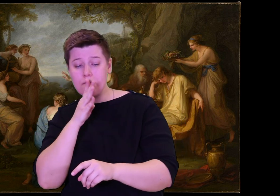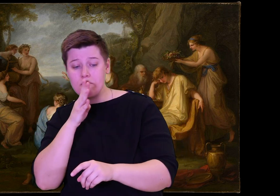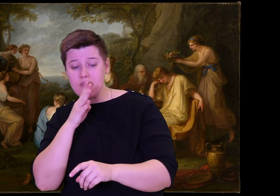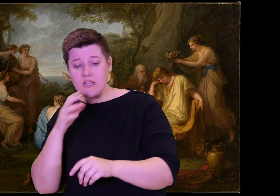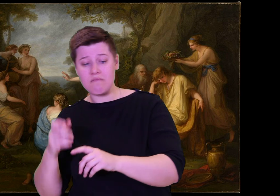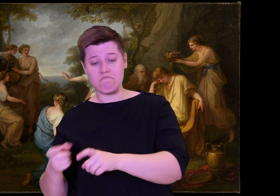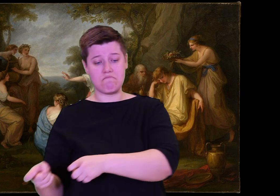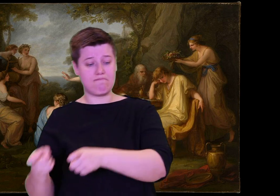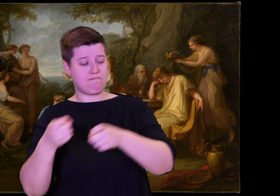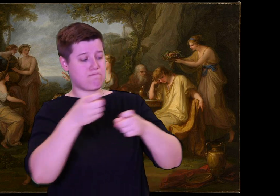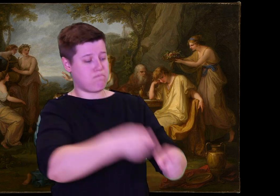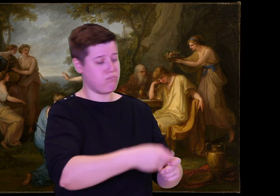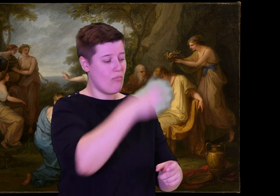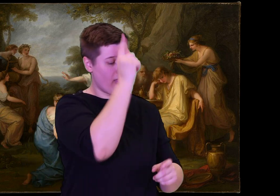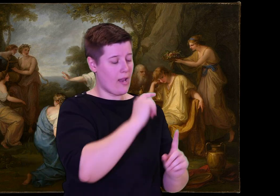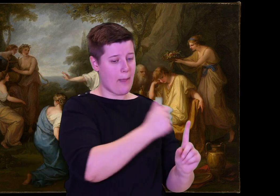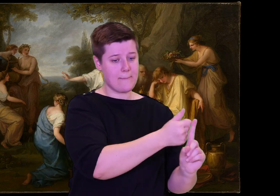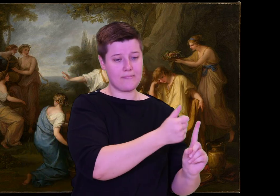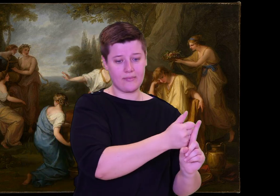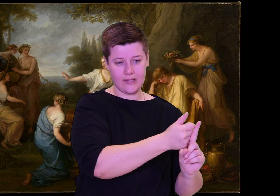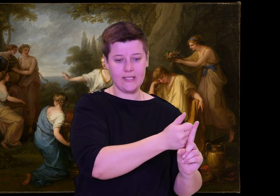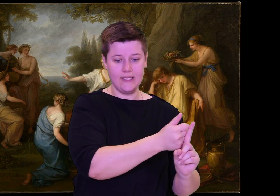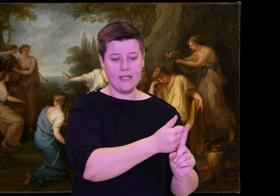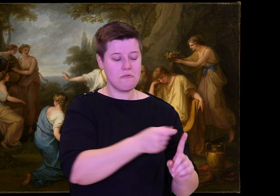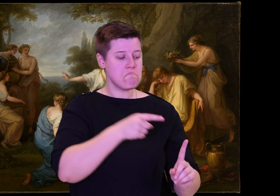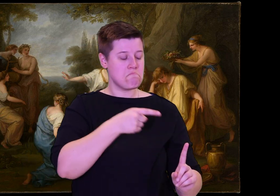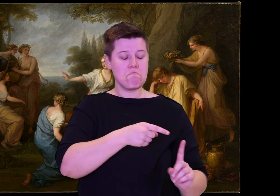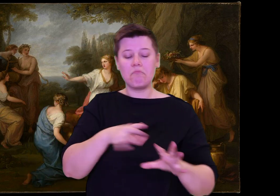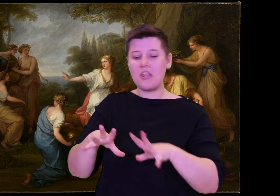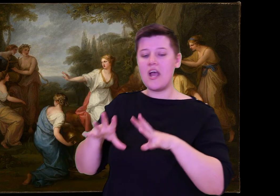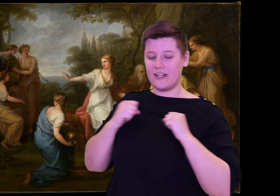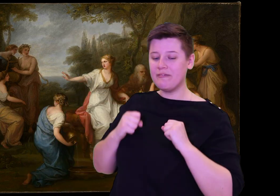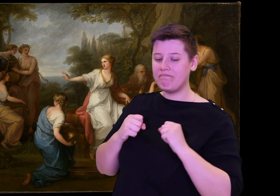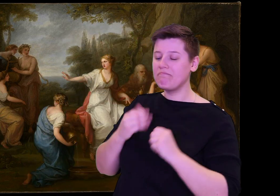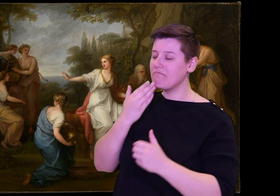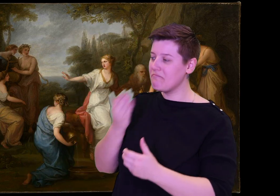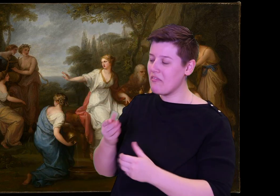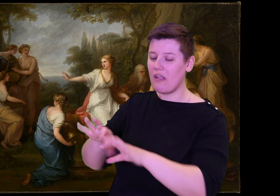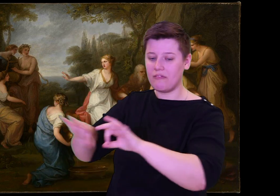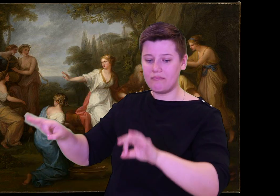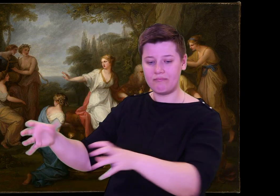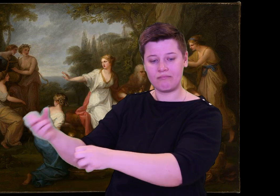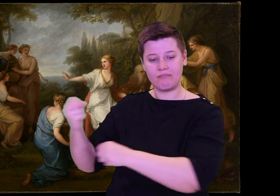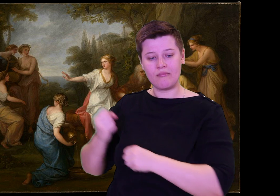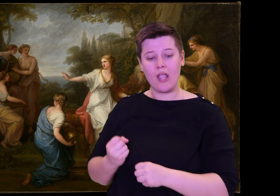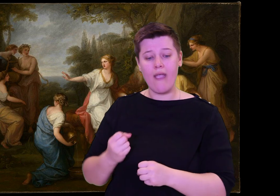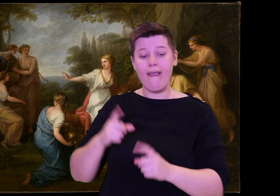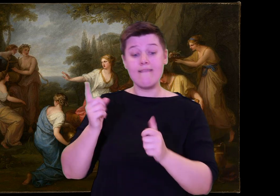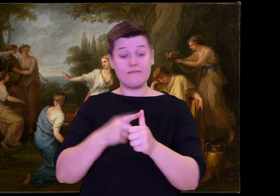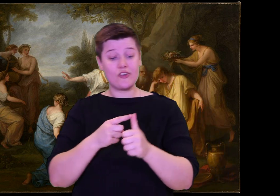since the day Odysseus departed with his ships. Who called us?